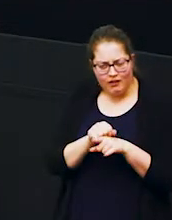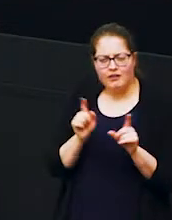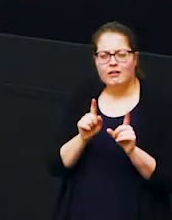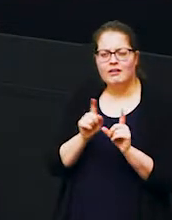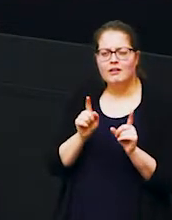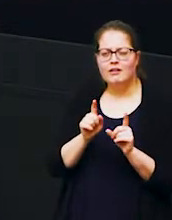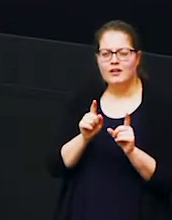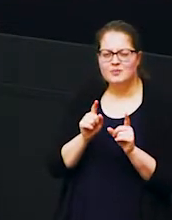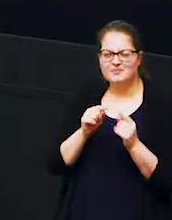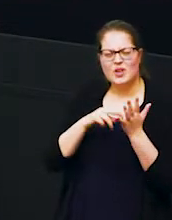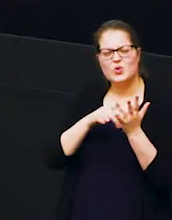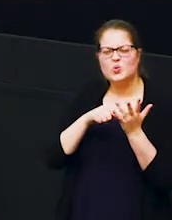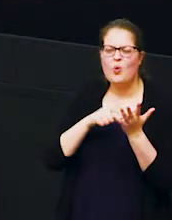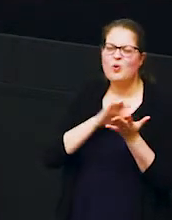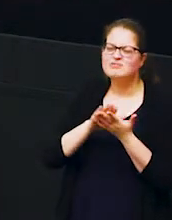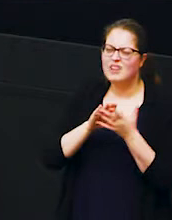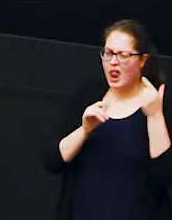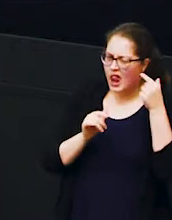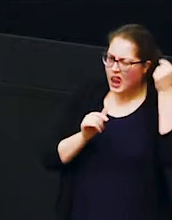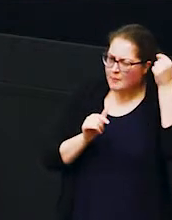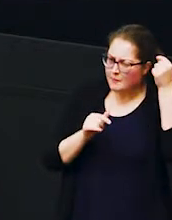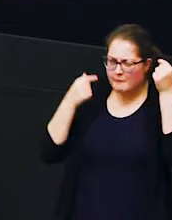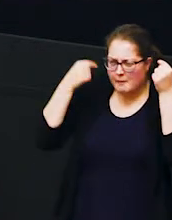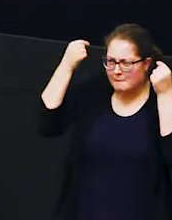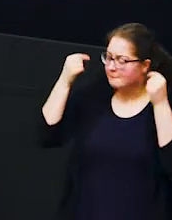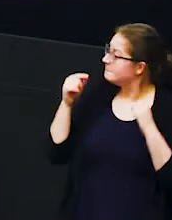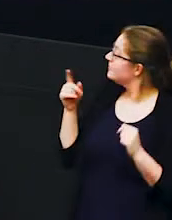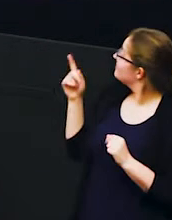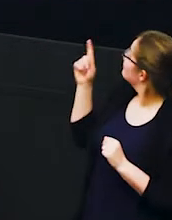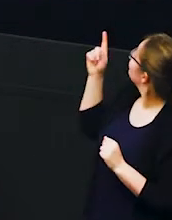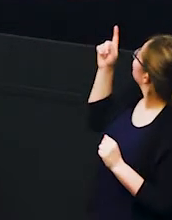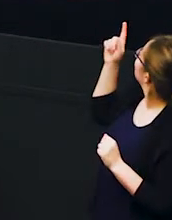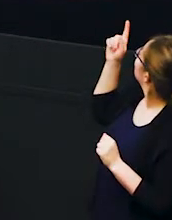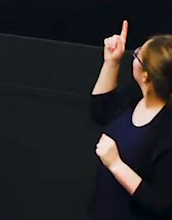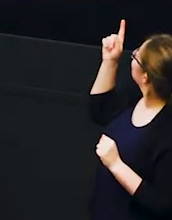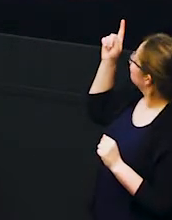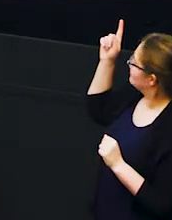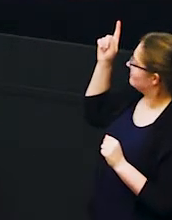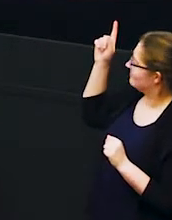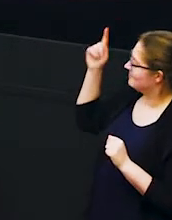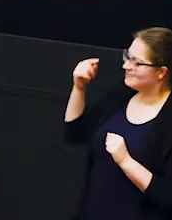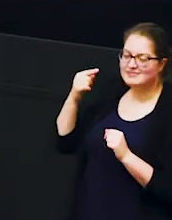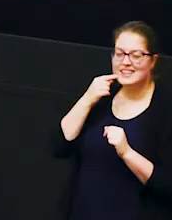notches in the elephant's ear so you can see this individual maybe easier to see on the bottom photo